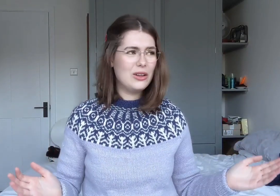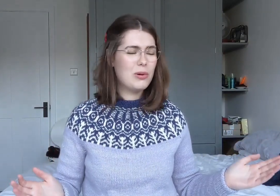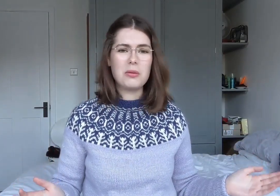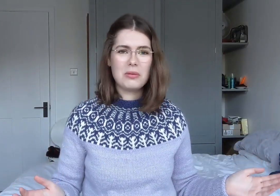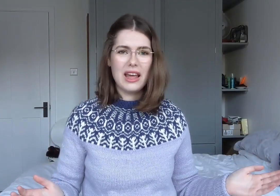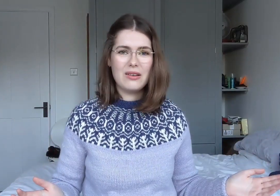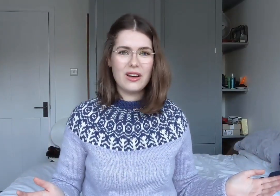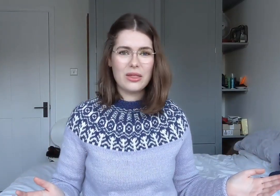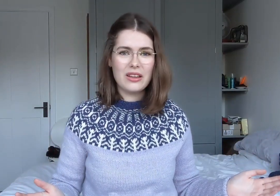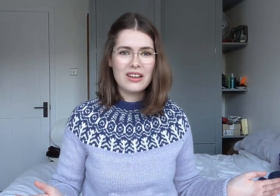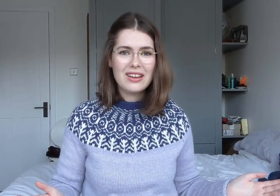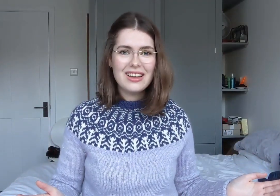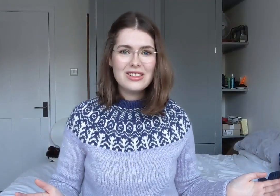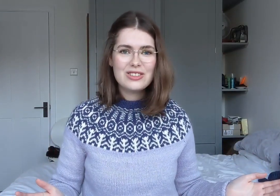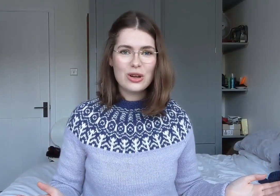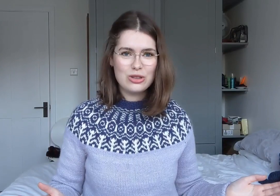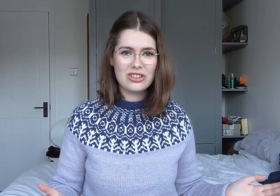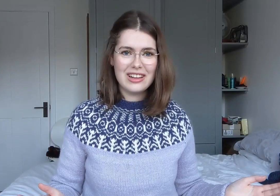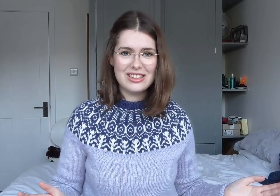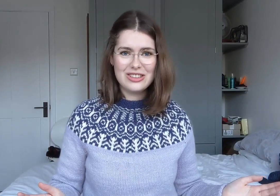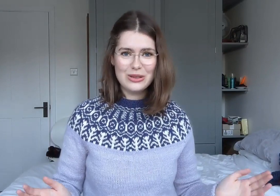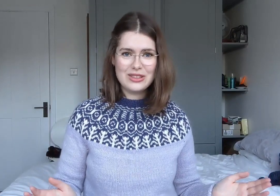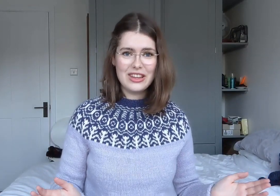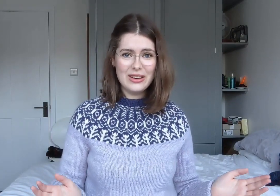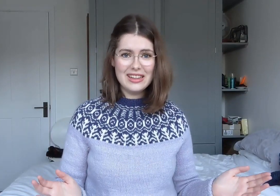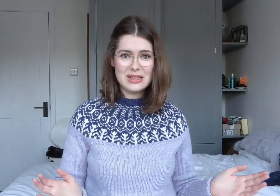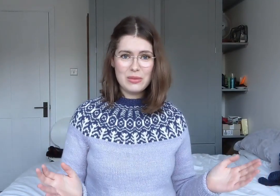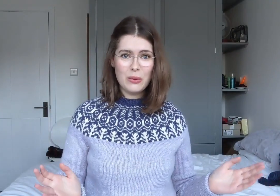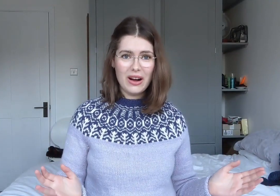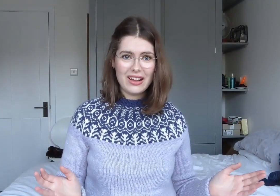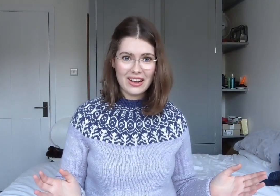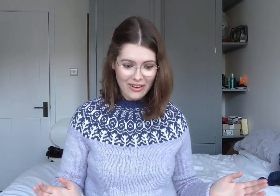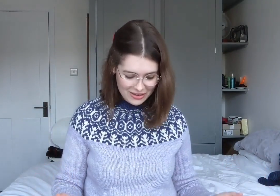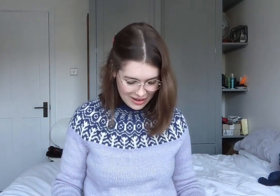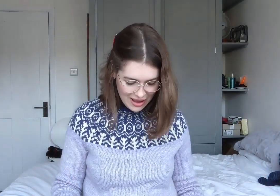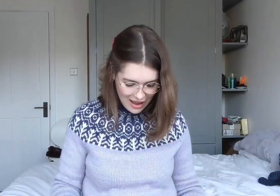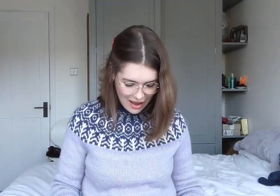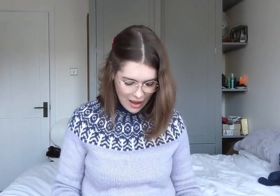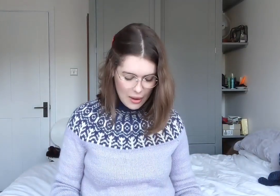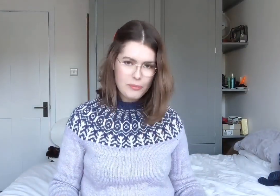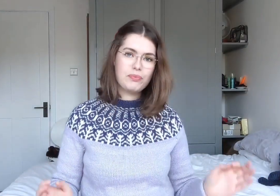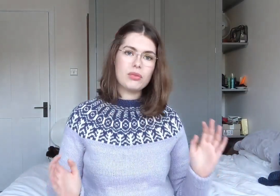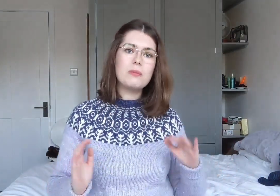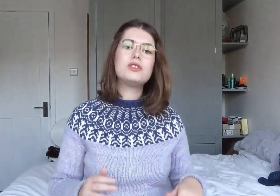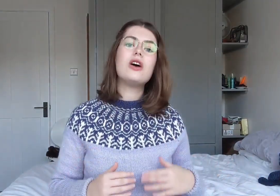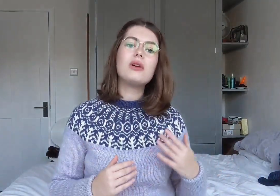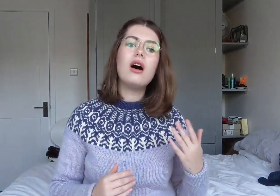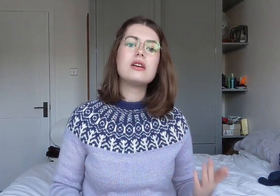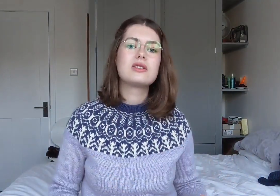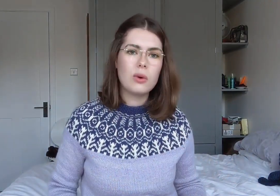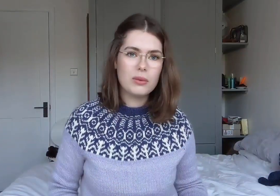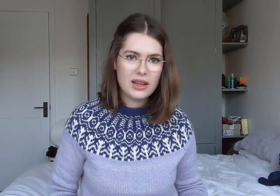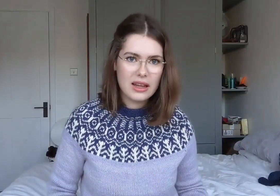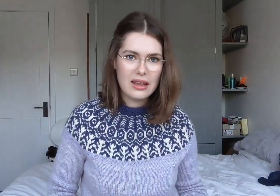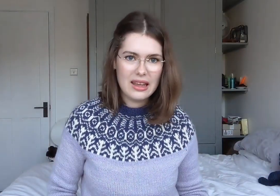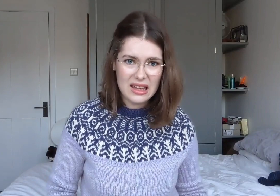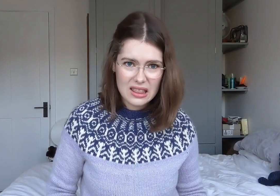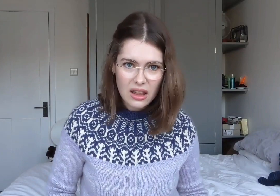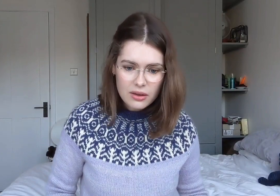and you probably have other social issues that you need to be working on. but don't ask what we can hear either.